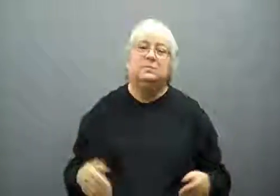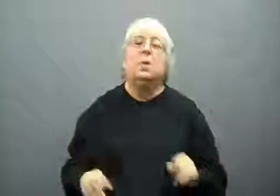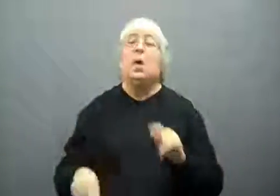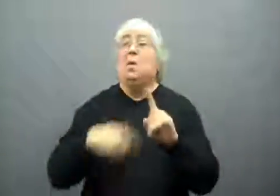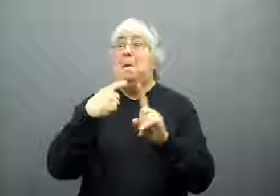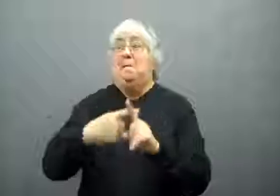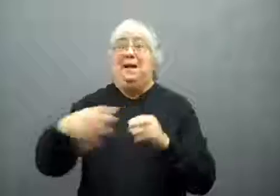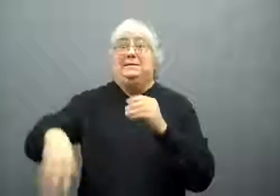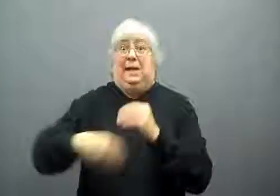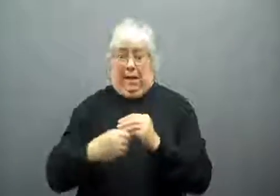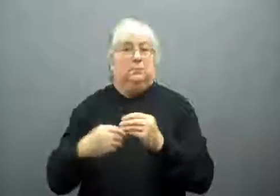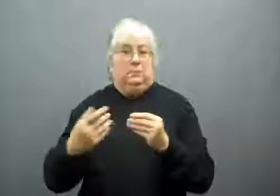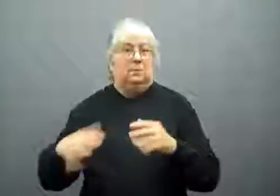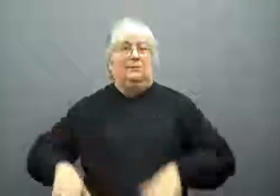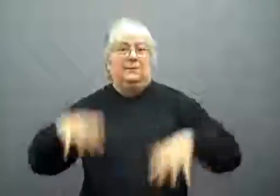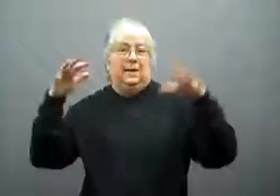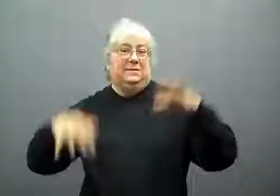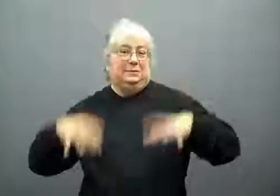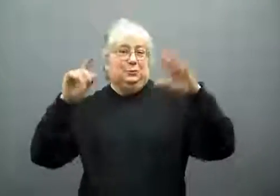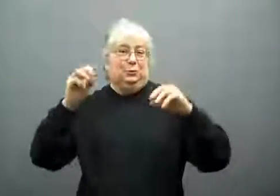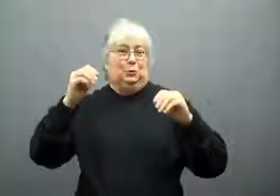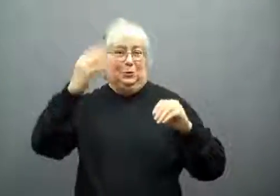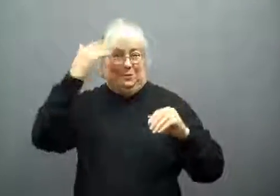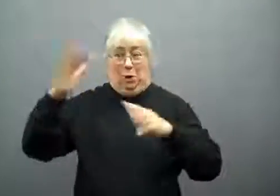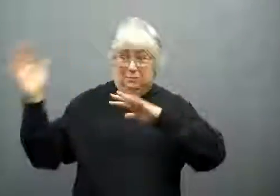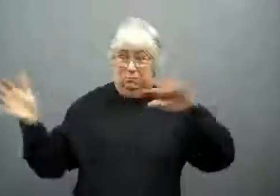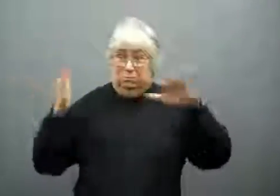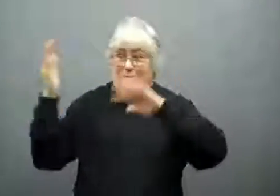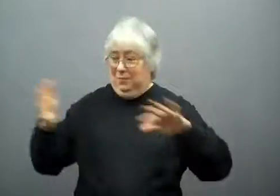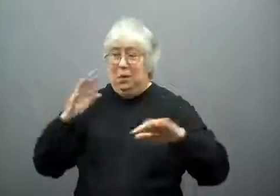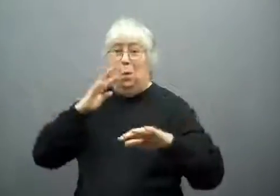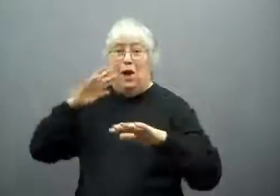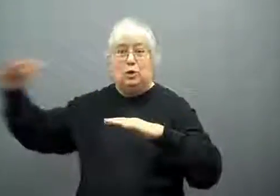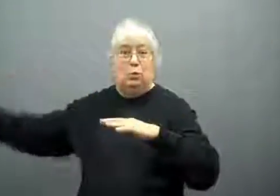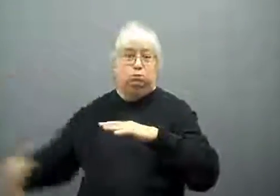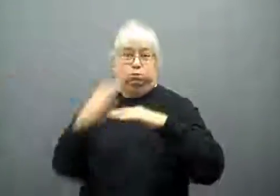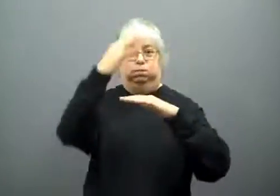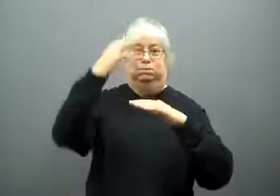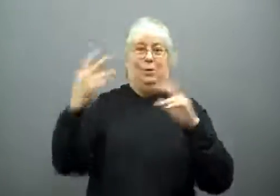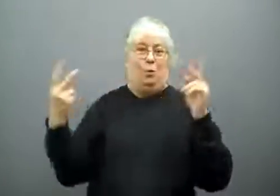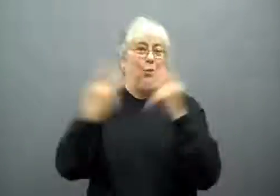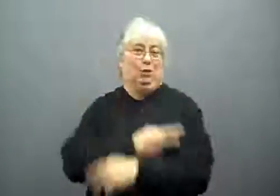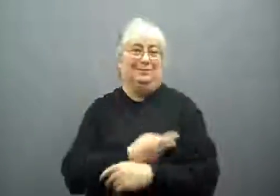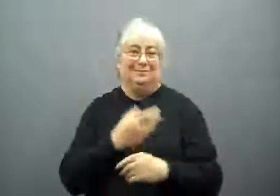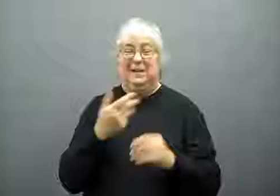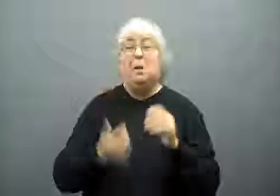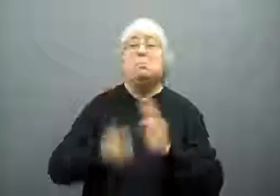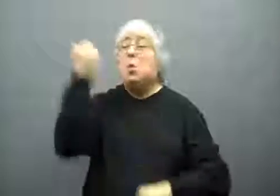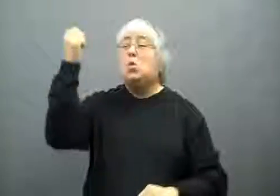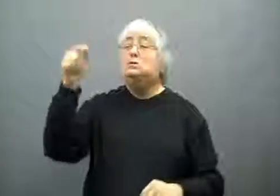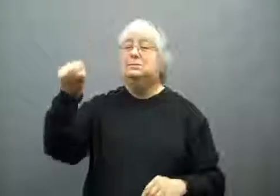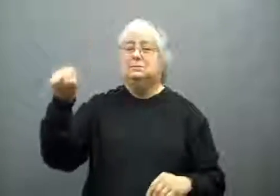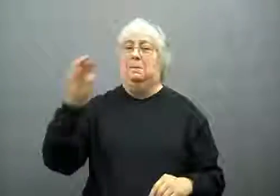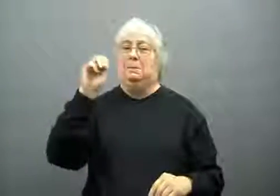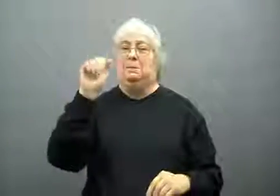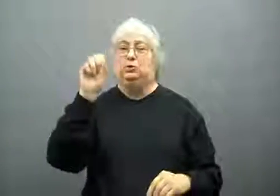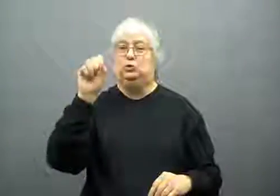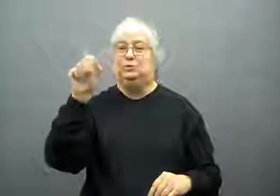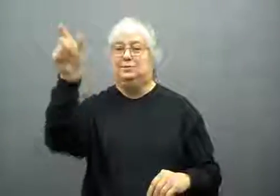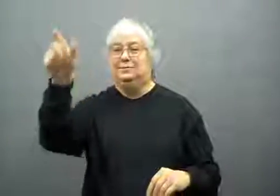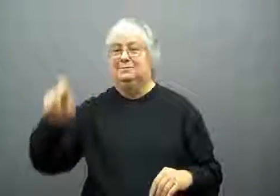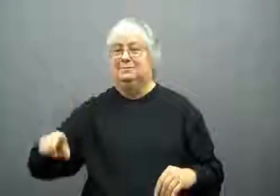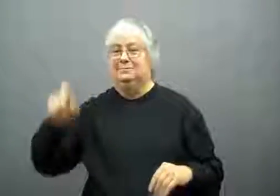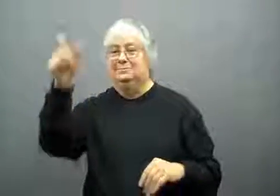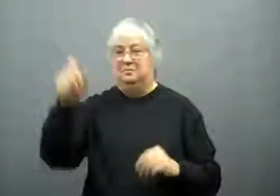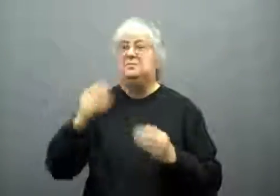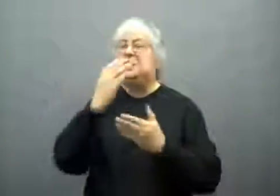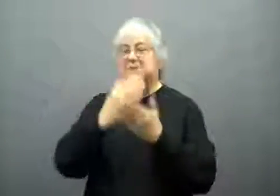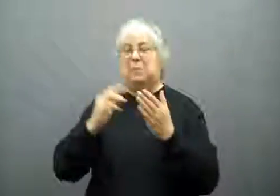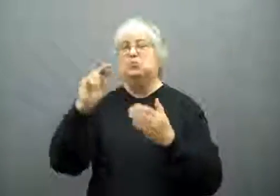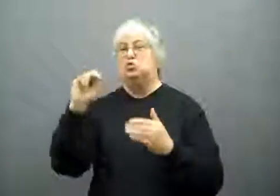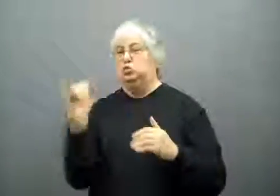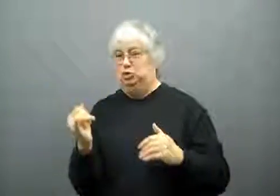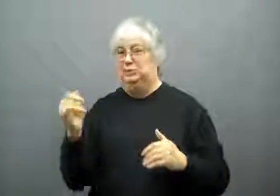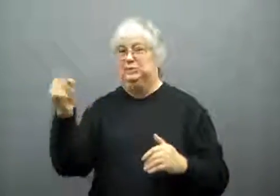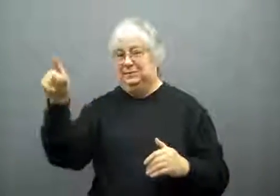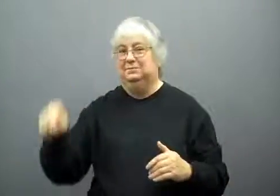There was flooding as well.